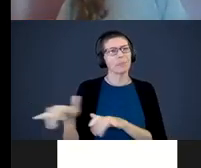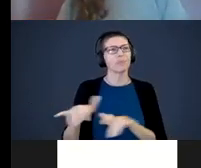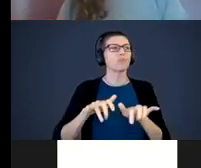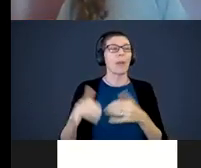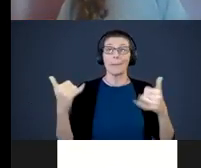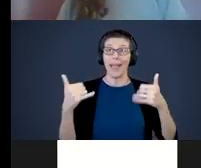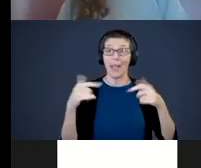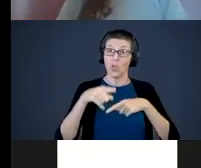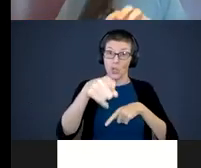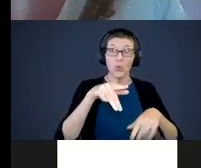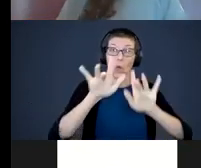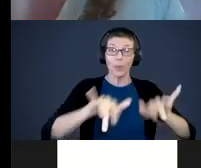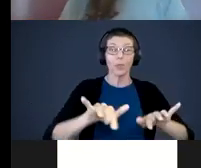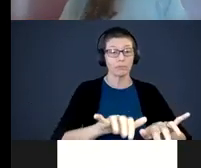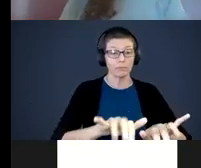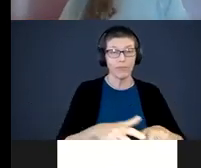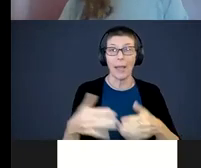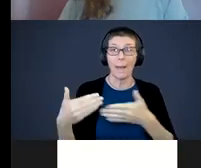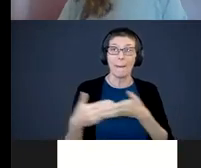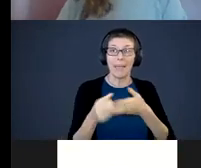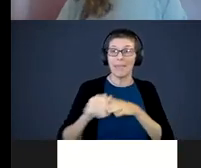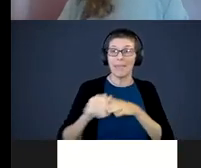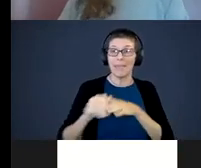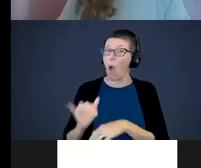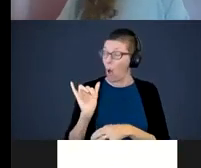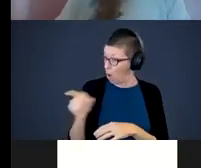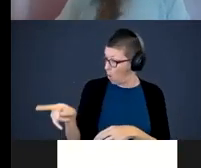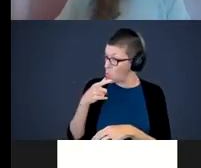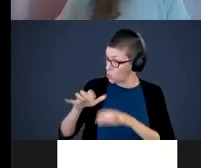computer. And you can say, "who are you writing a letter to? I am writing a letter to my boss."